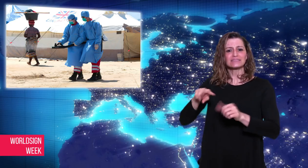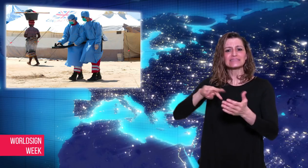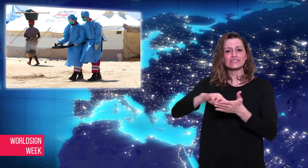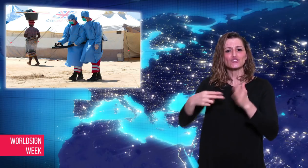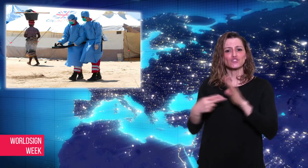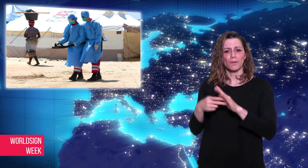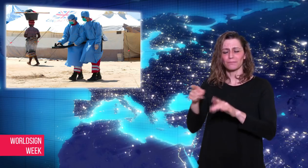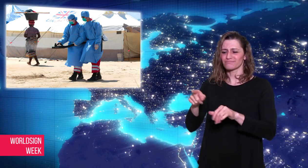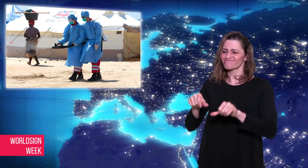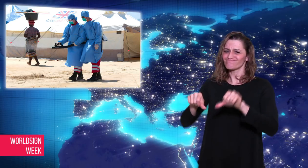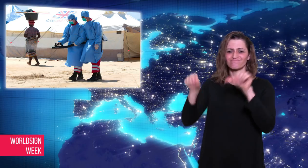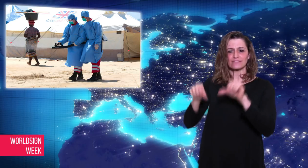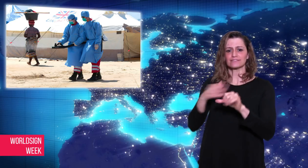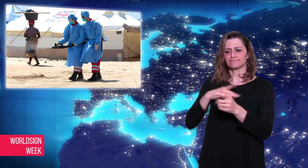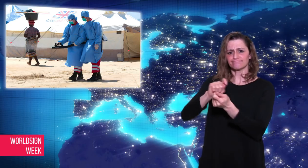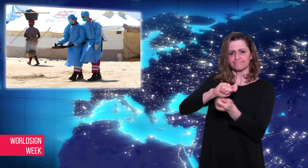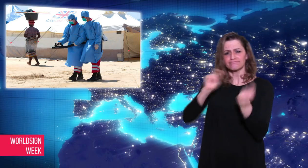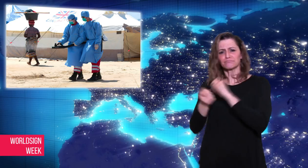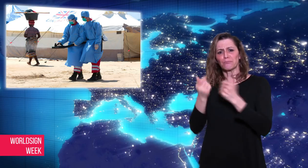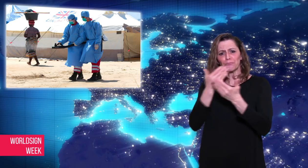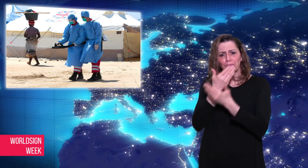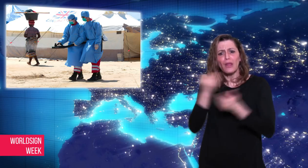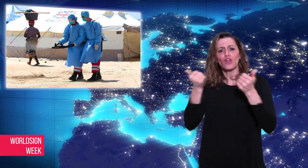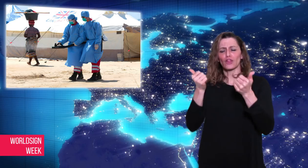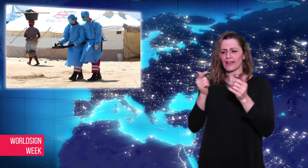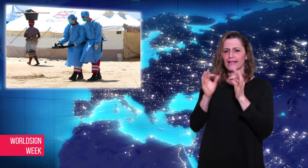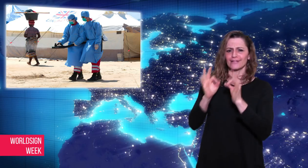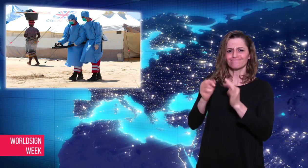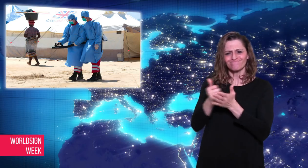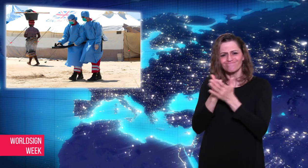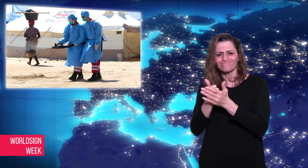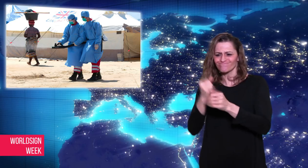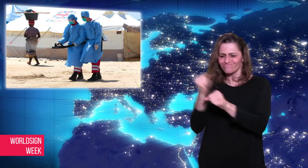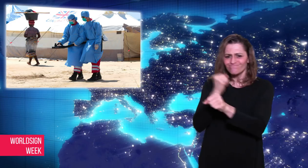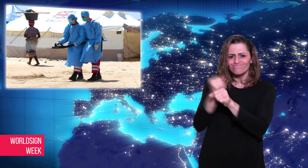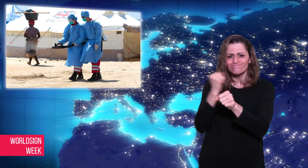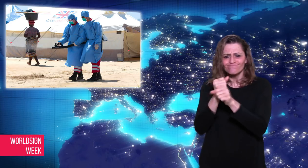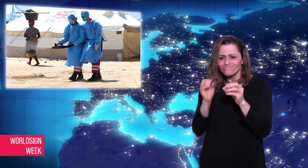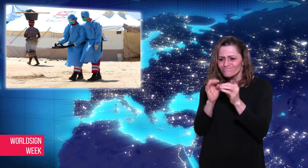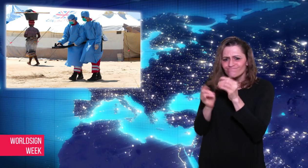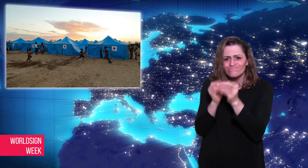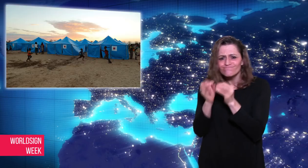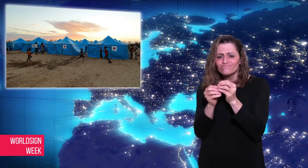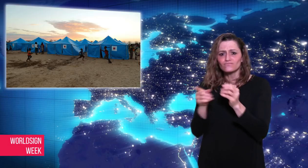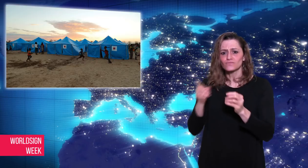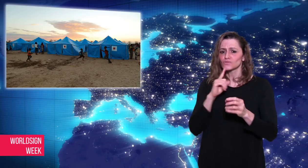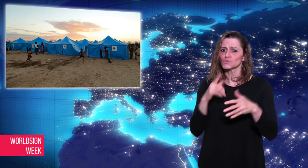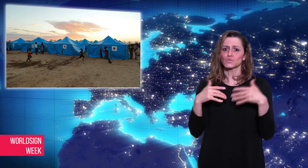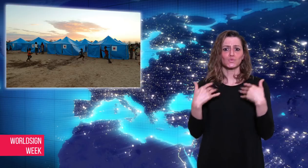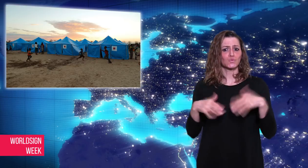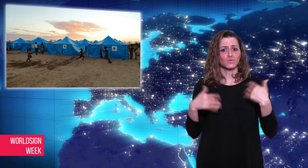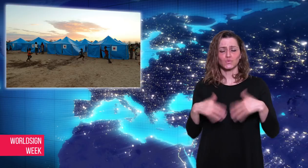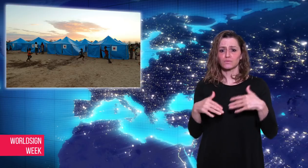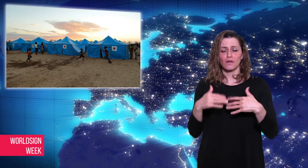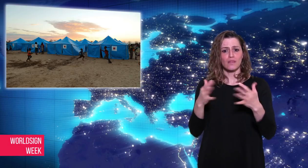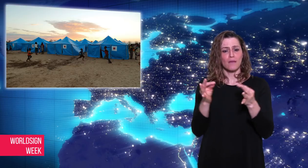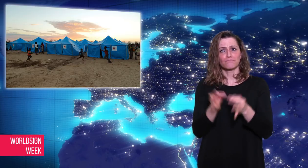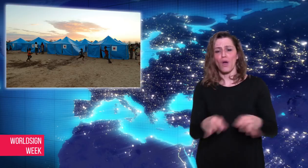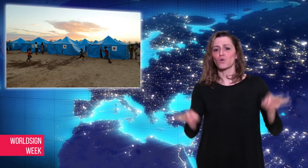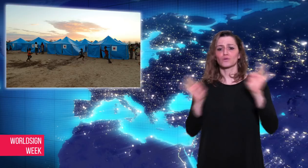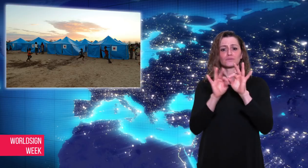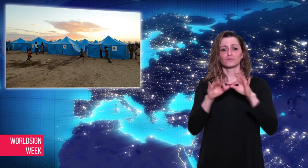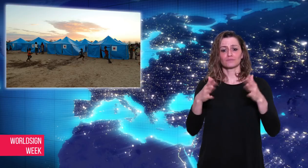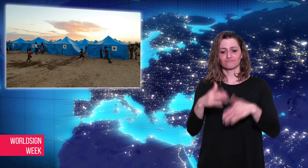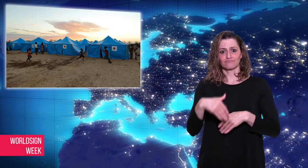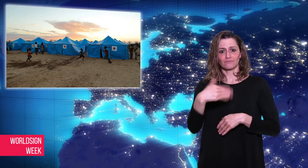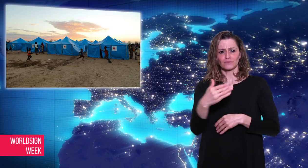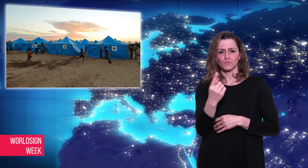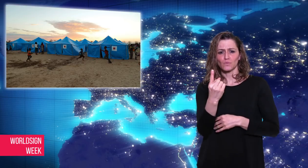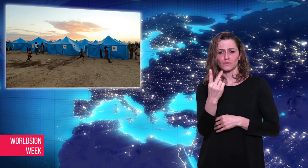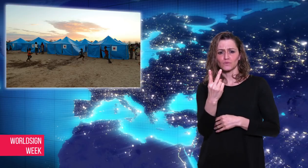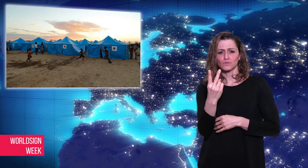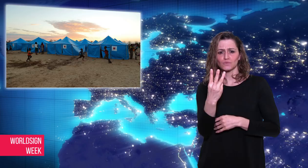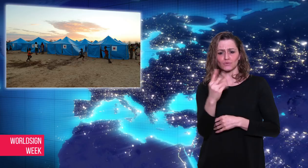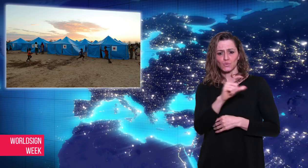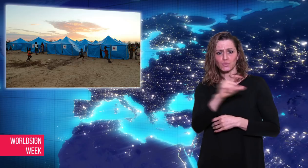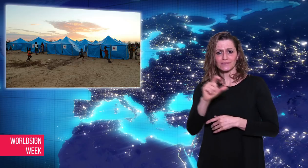and they said the next few weeks are very important because